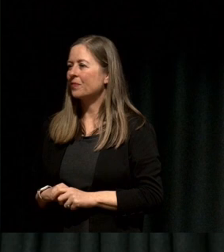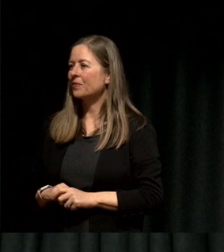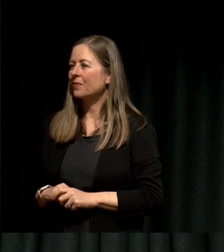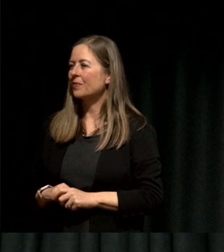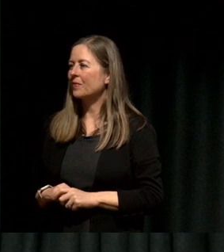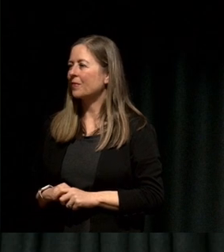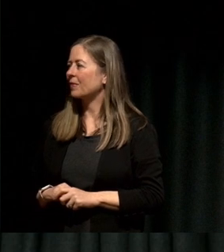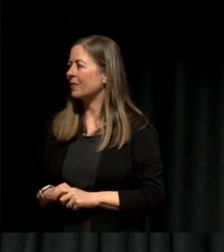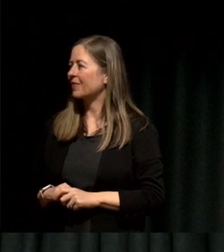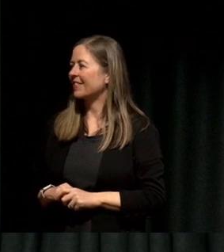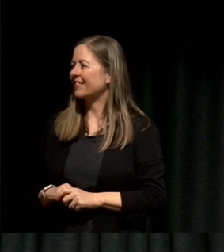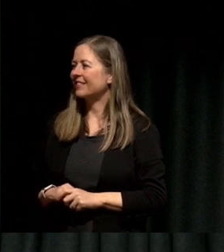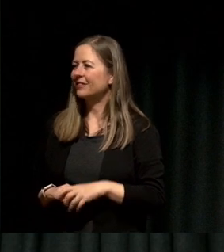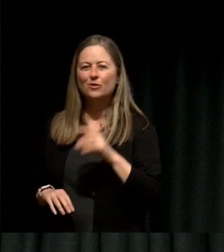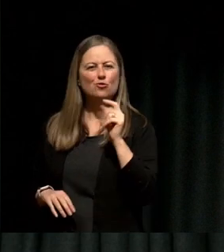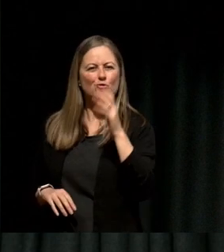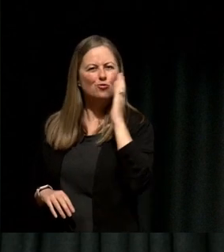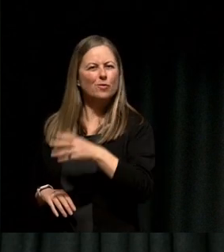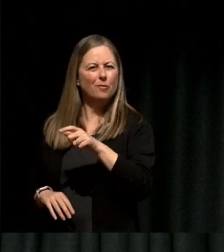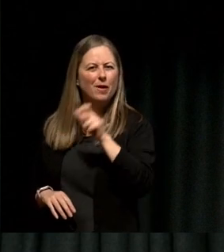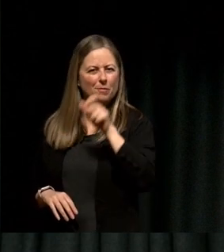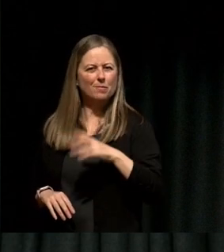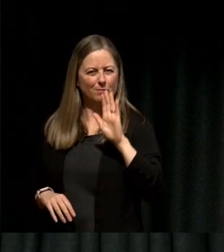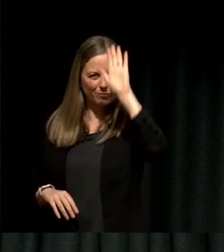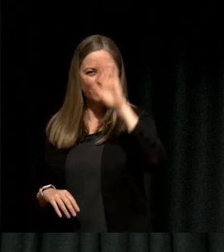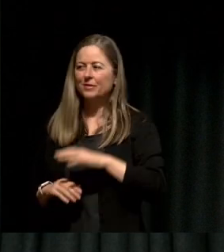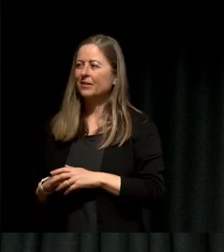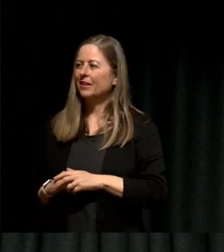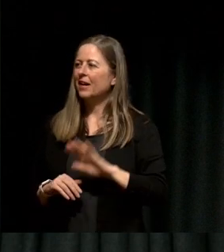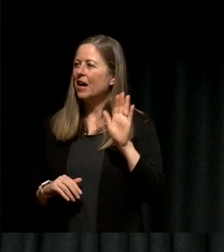Audience member: Hi Michael: What was your name?